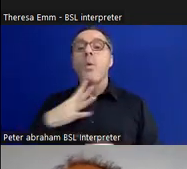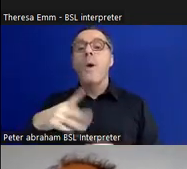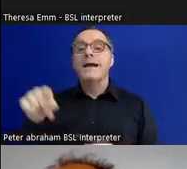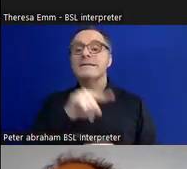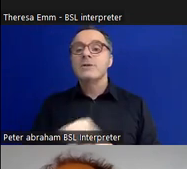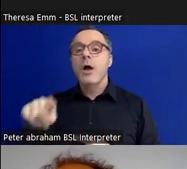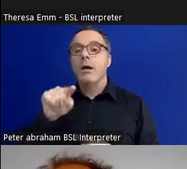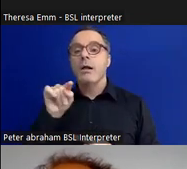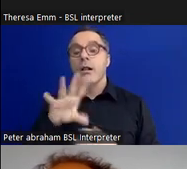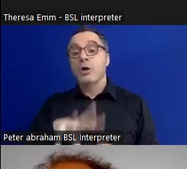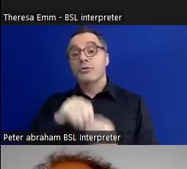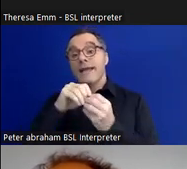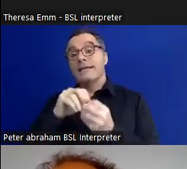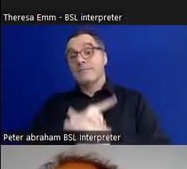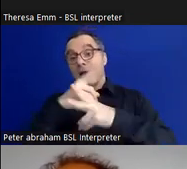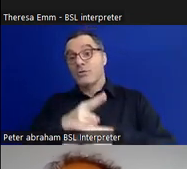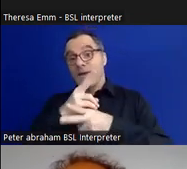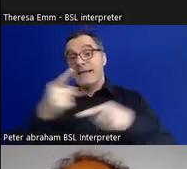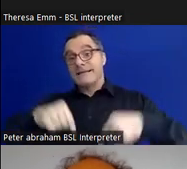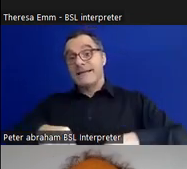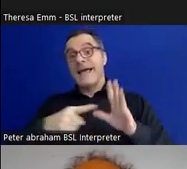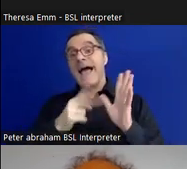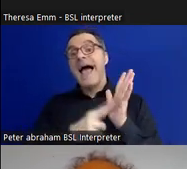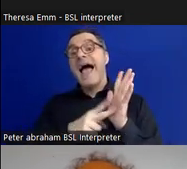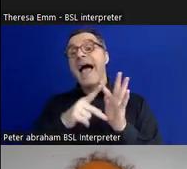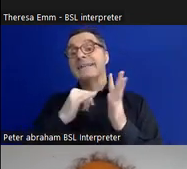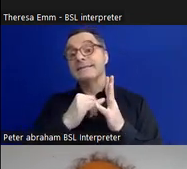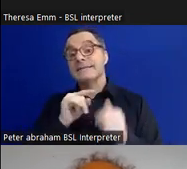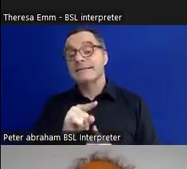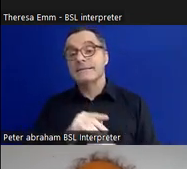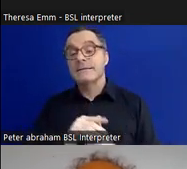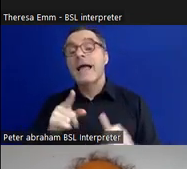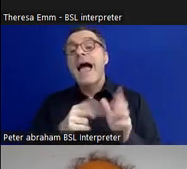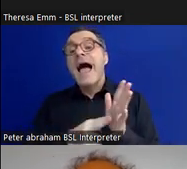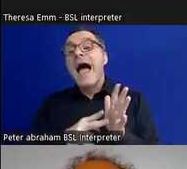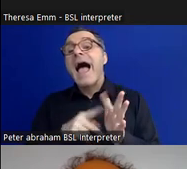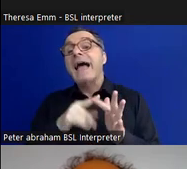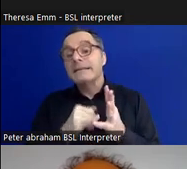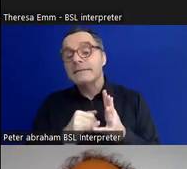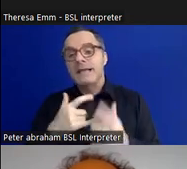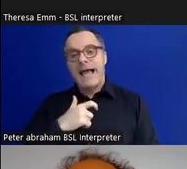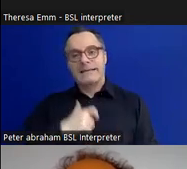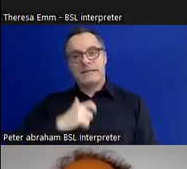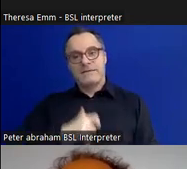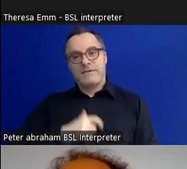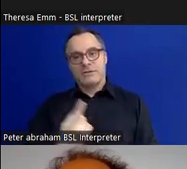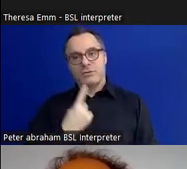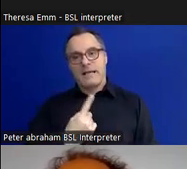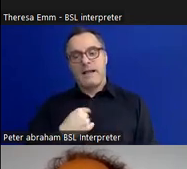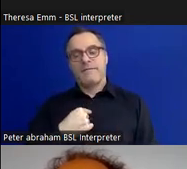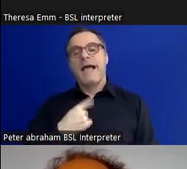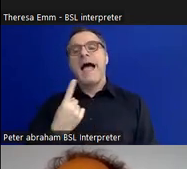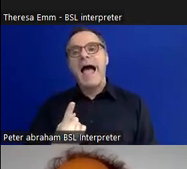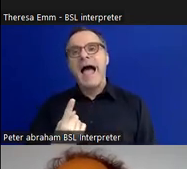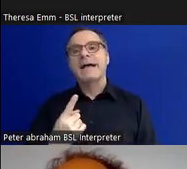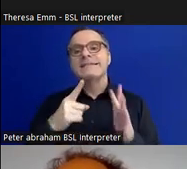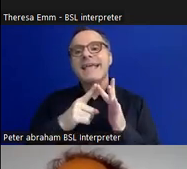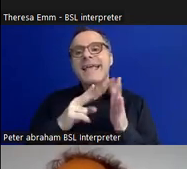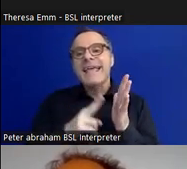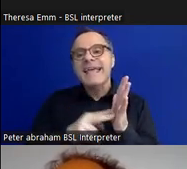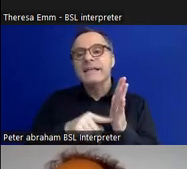one of our curators, Anis. Anis identifies as a person of intersex and they felt that the